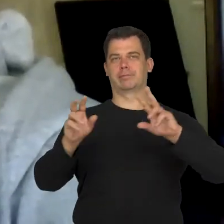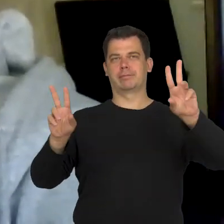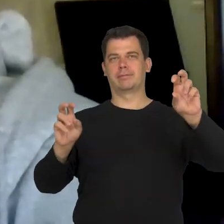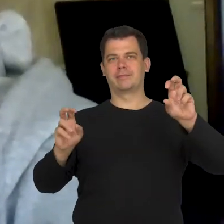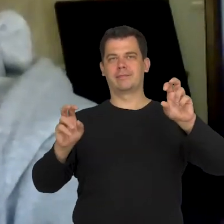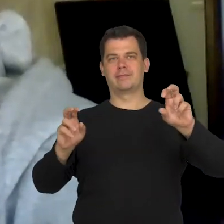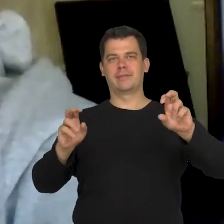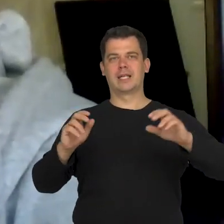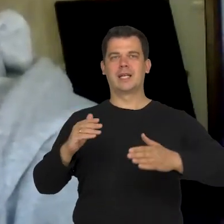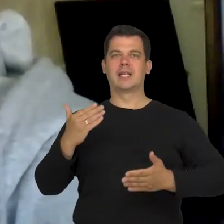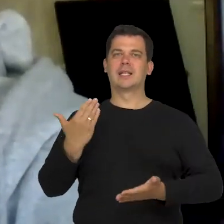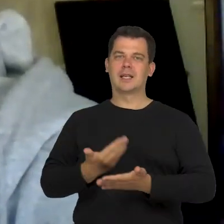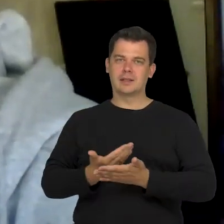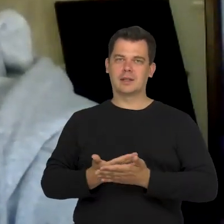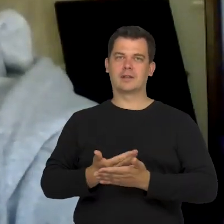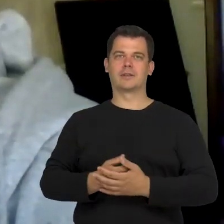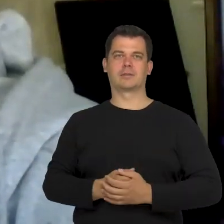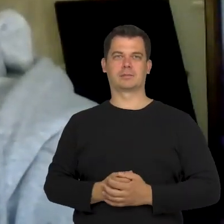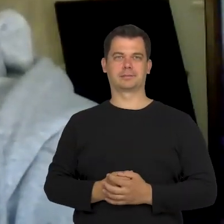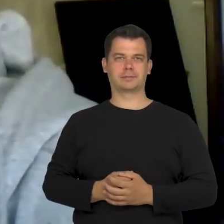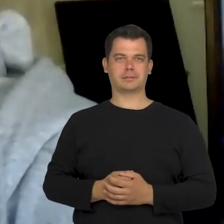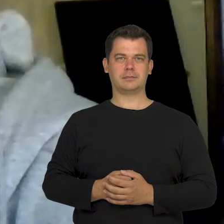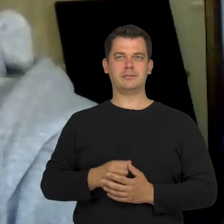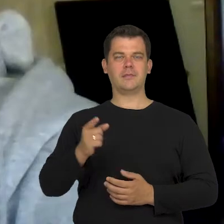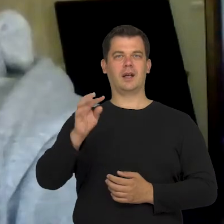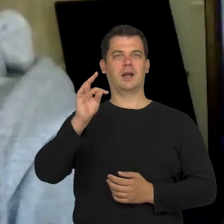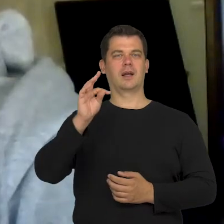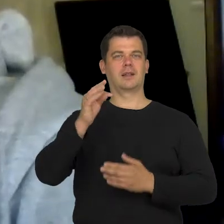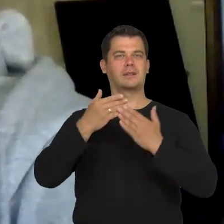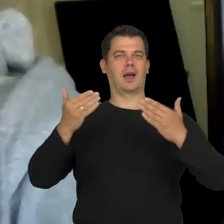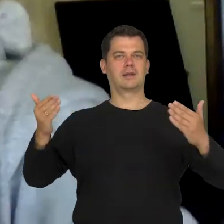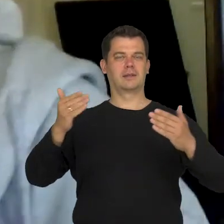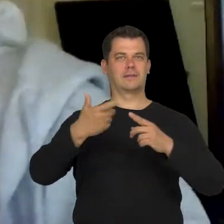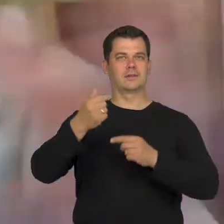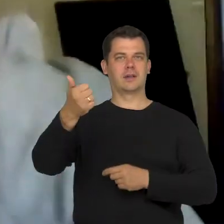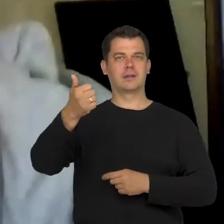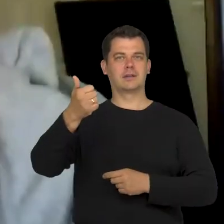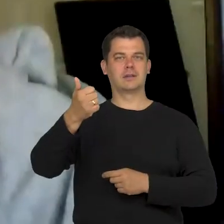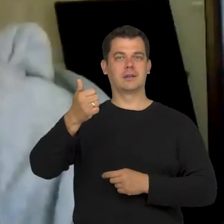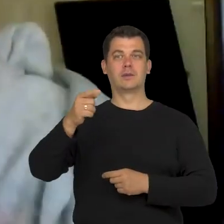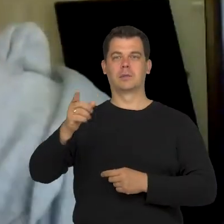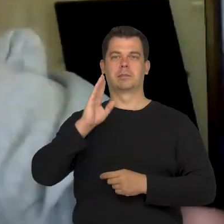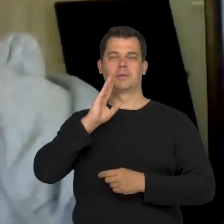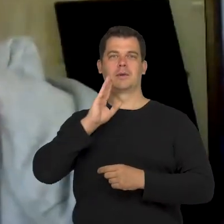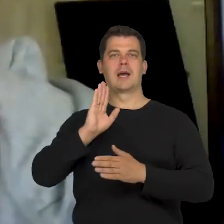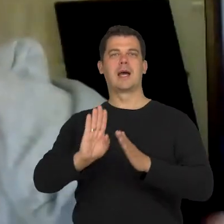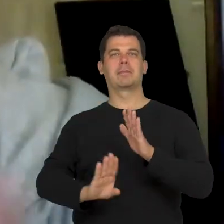and this is why Teatr 21, which represents many people